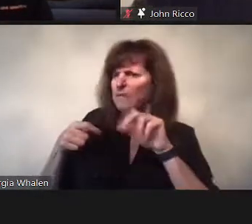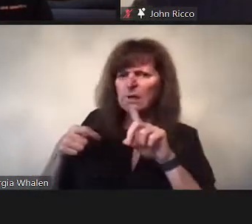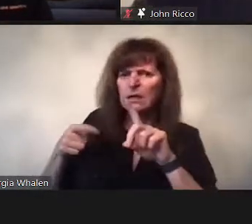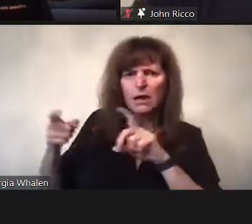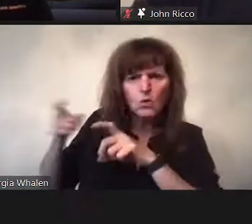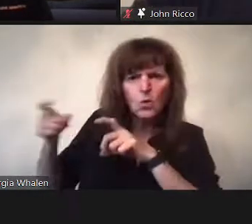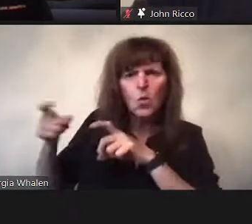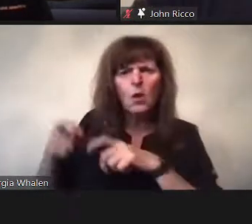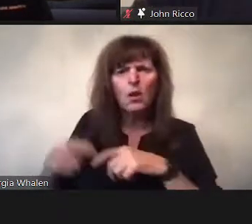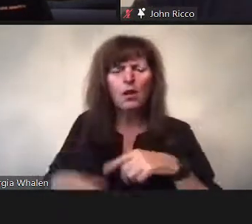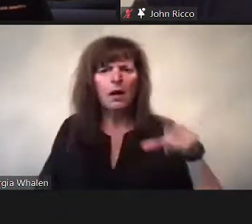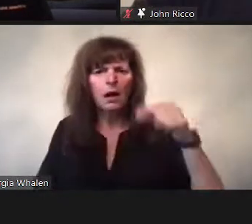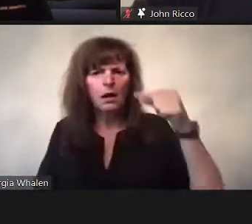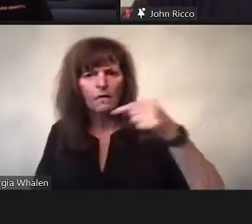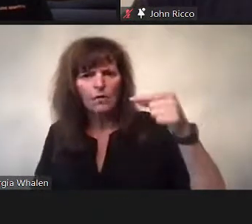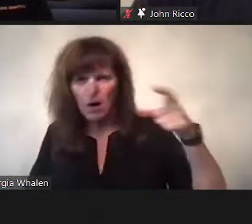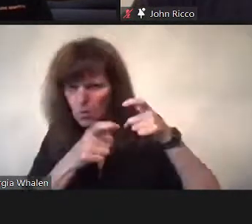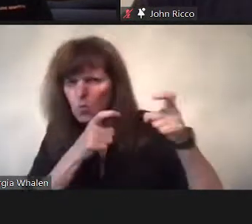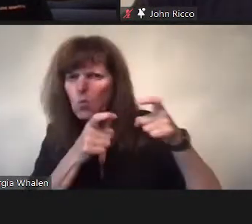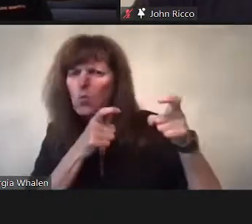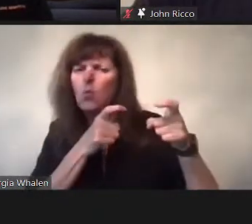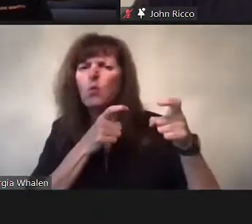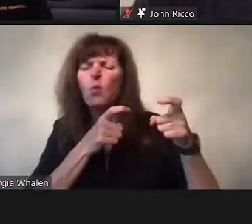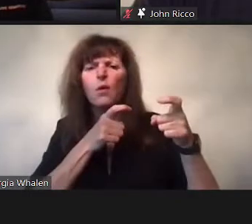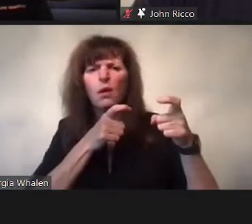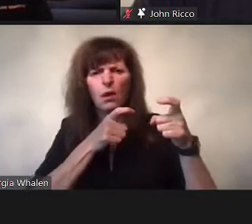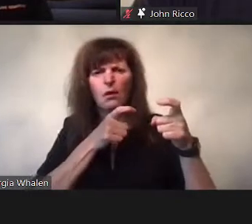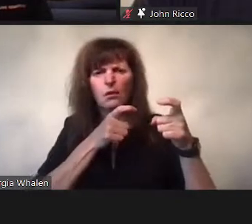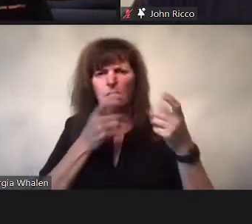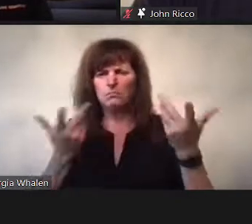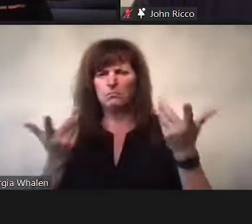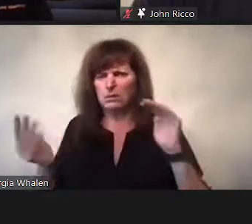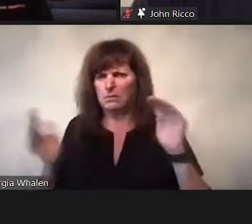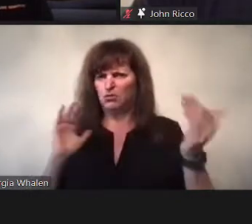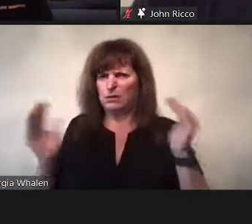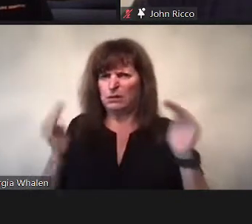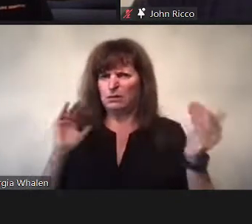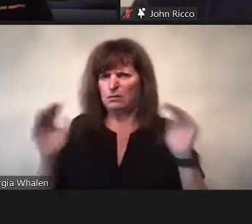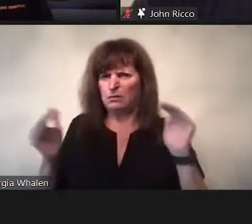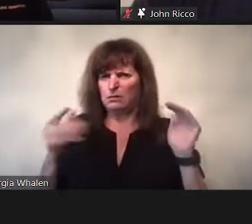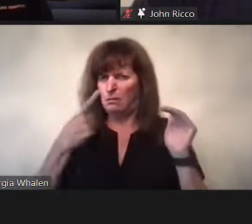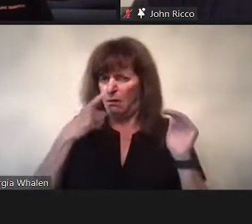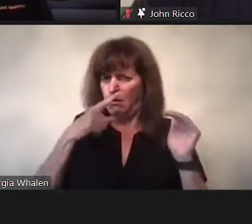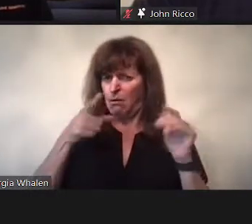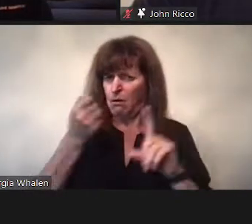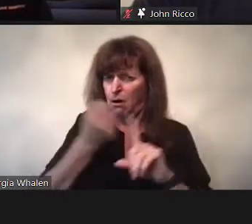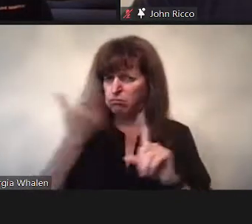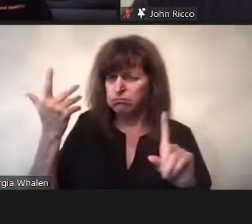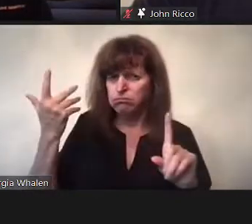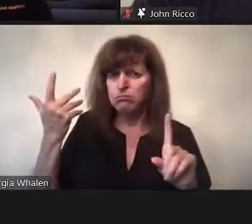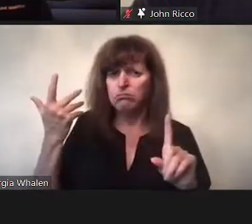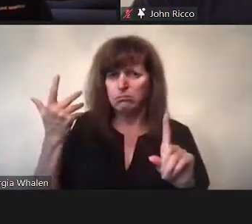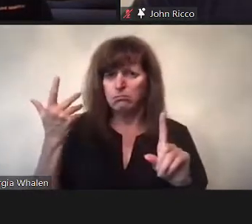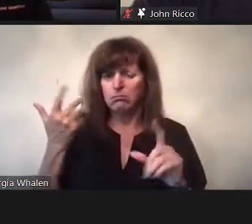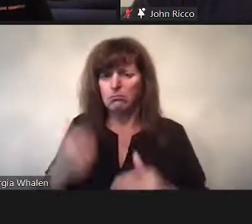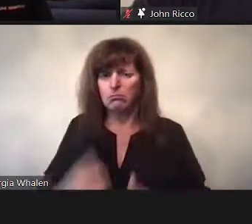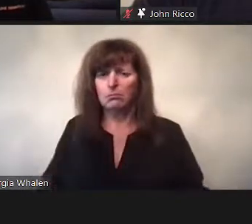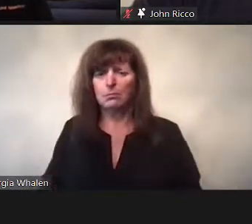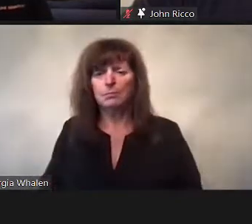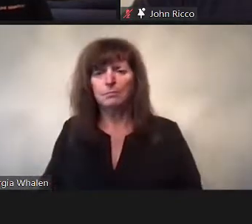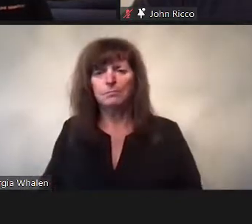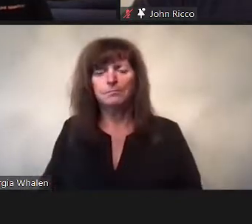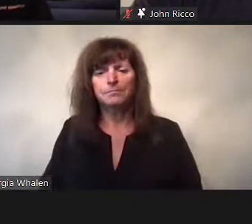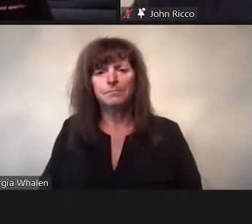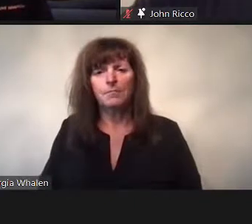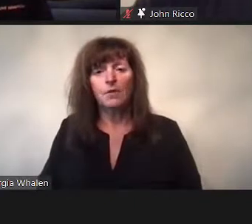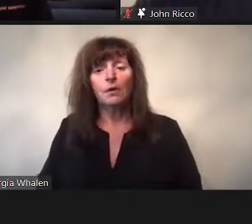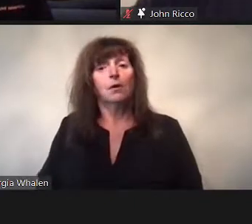becuase the Chinese government is so involved, it’s different in the Western states